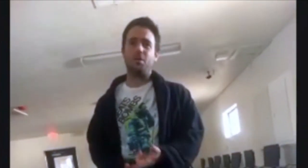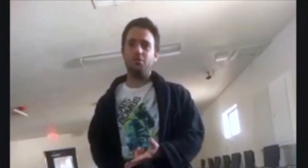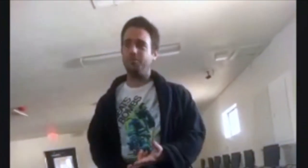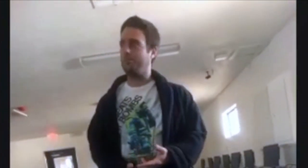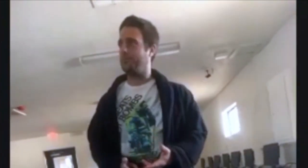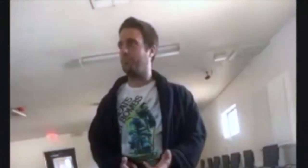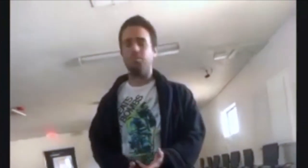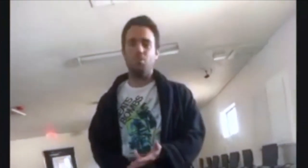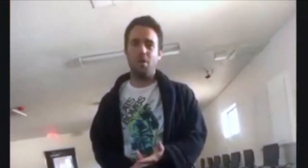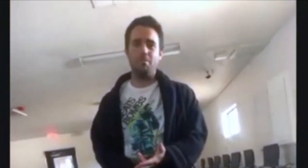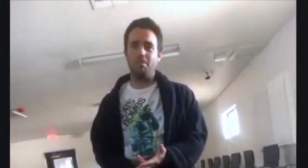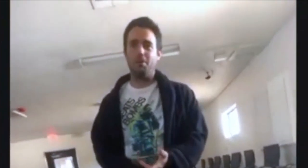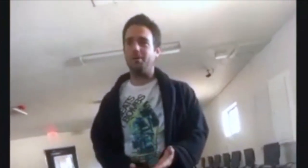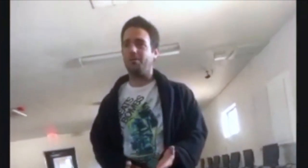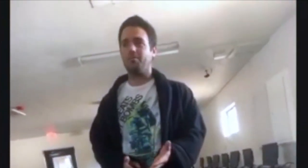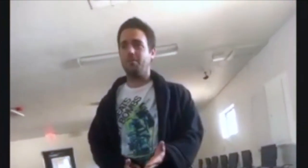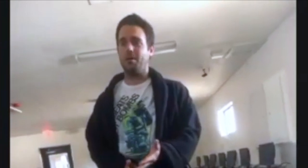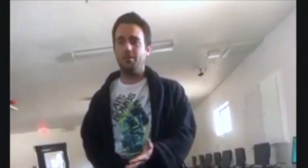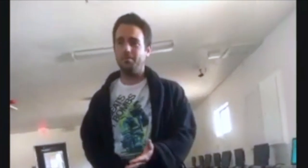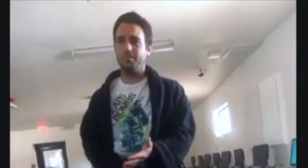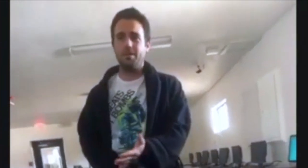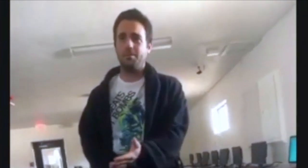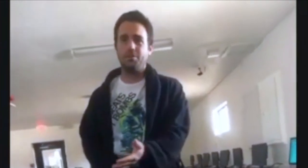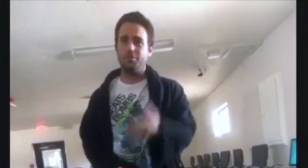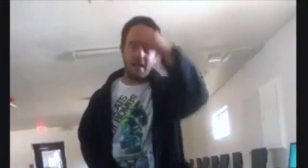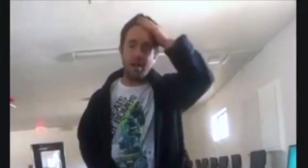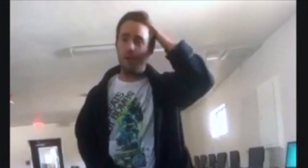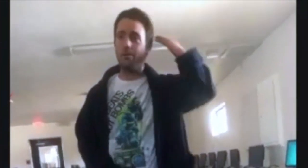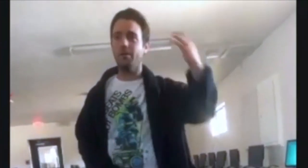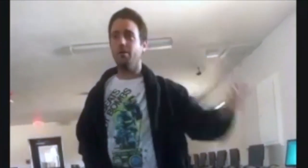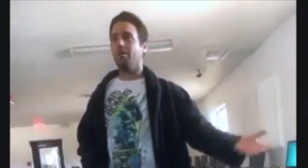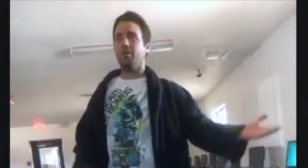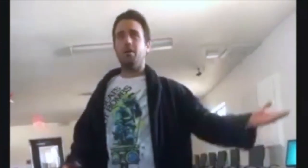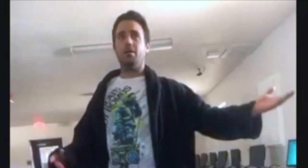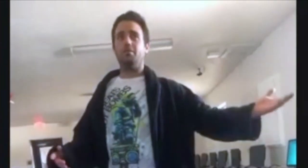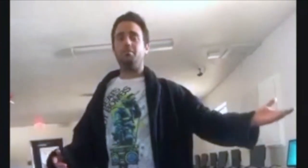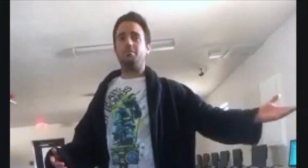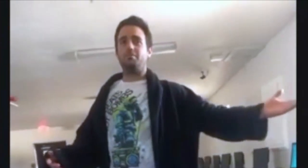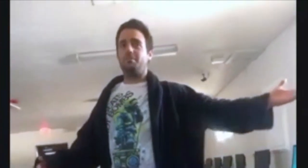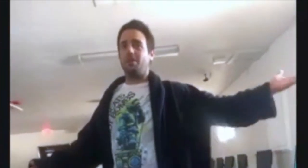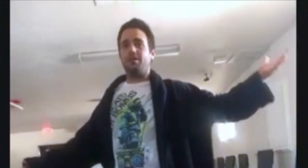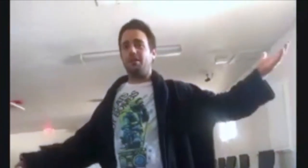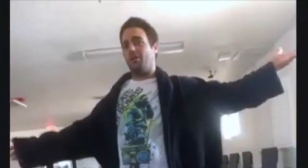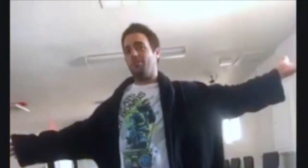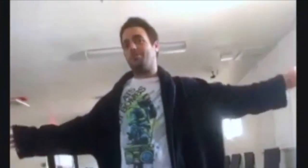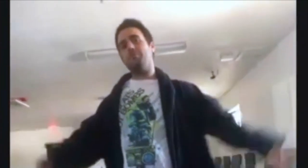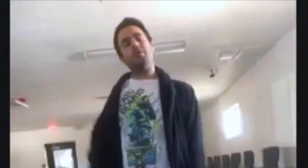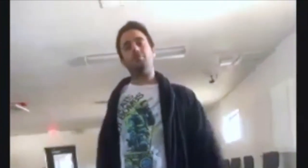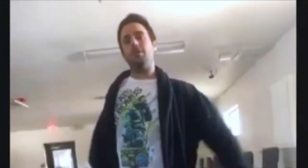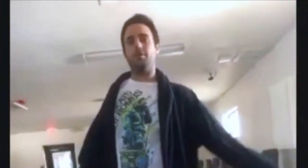wipe my butt, do my hair, take care of myself. I had to relearn all that.